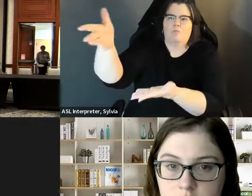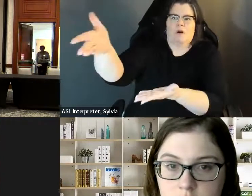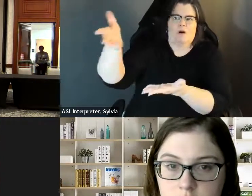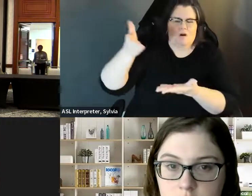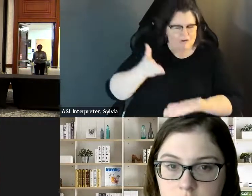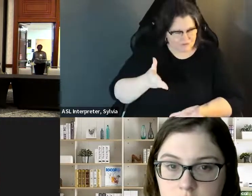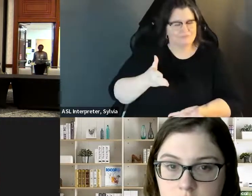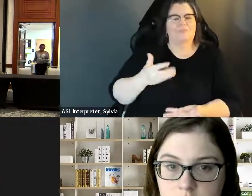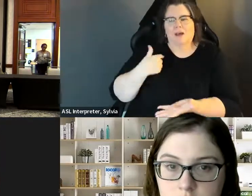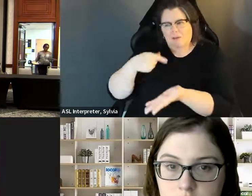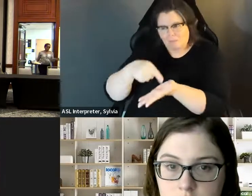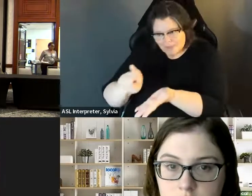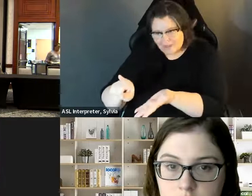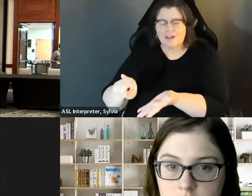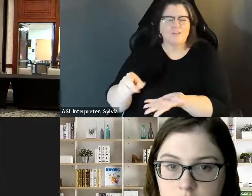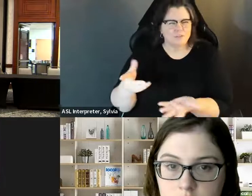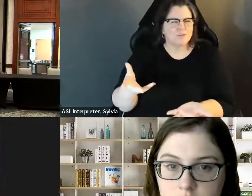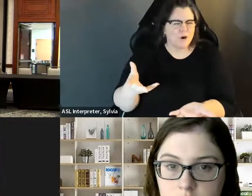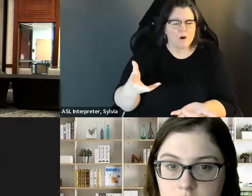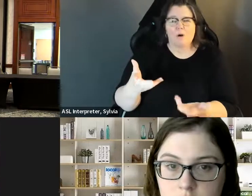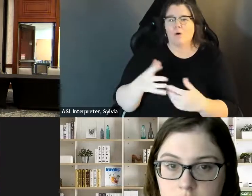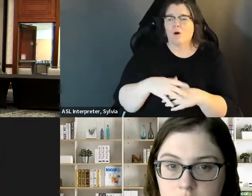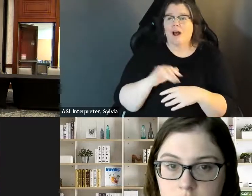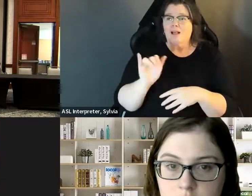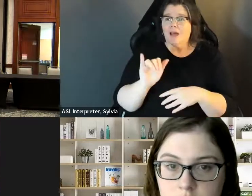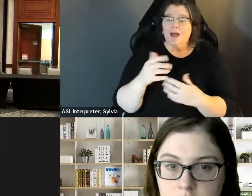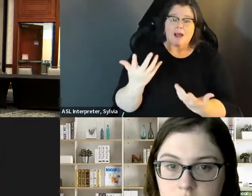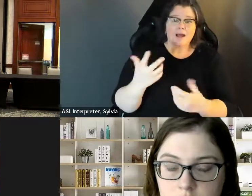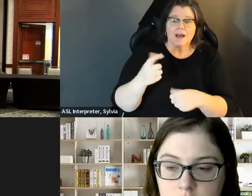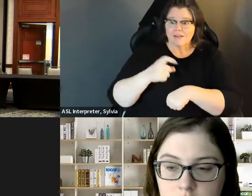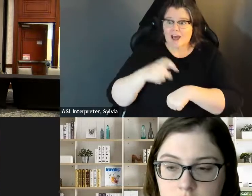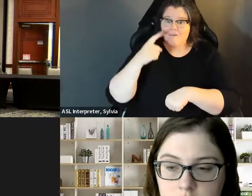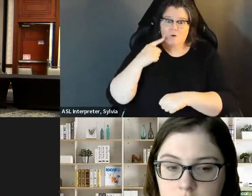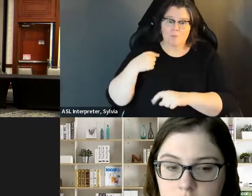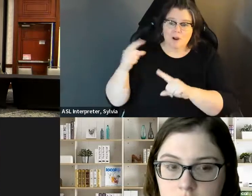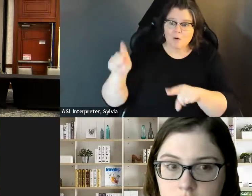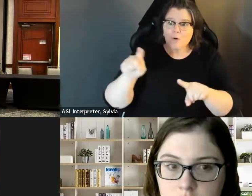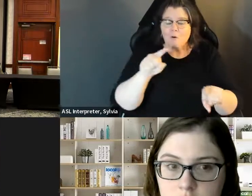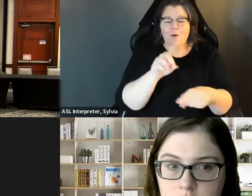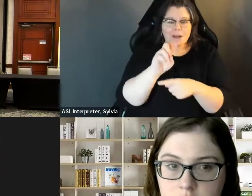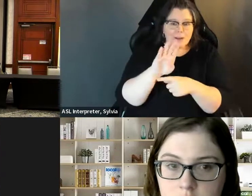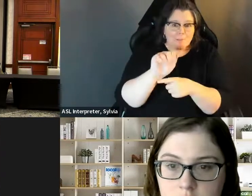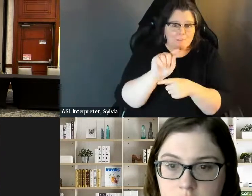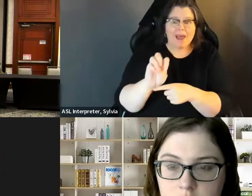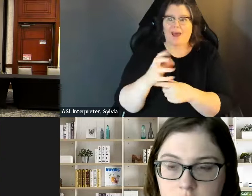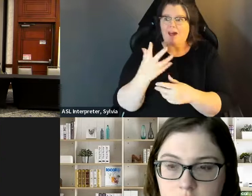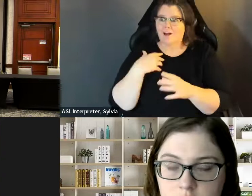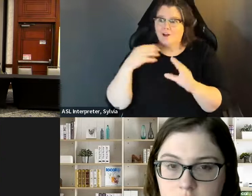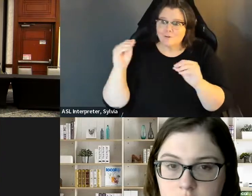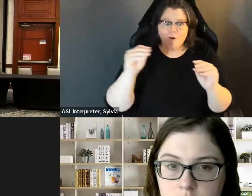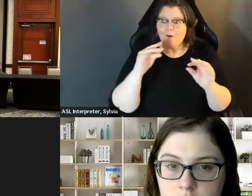say hey, what do you need, they go in and get it. I pay for it and that kind of thing and so doing, you know, like